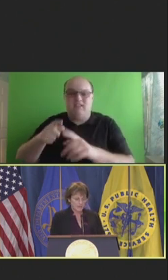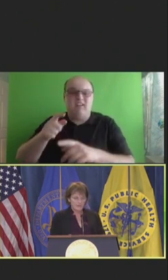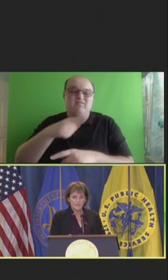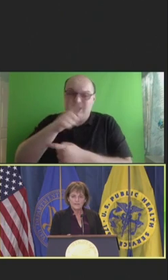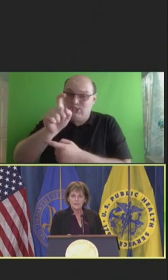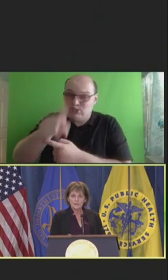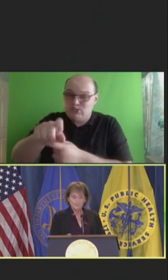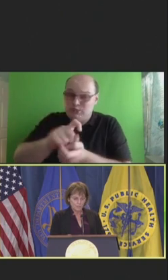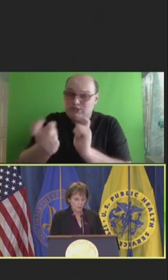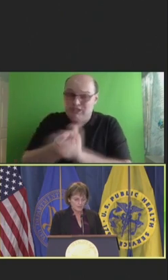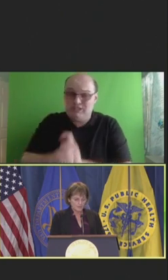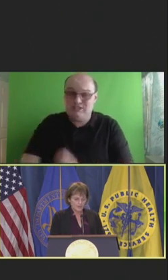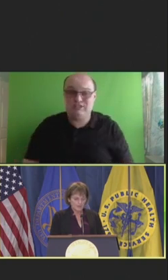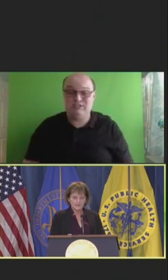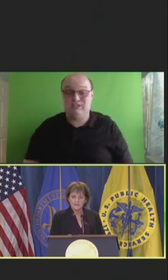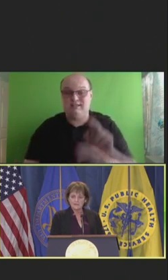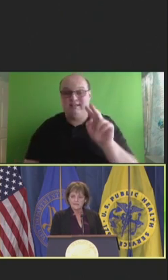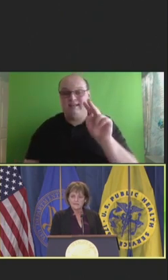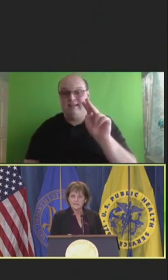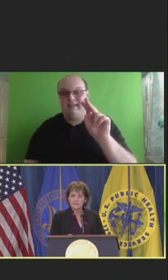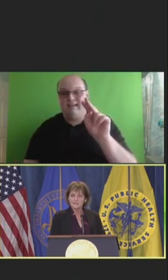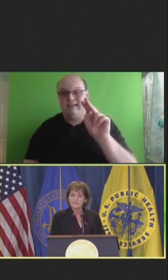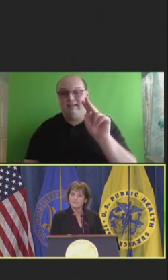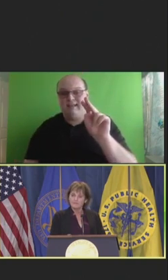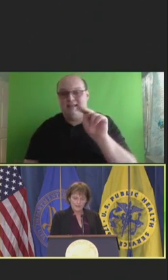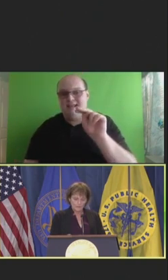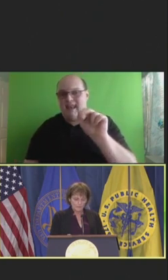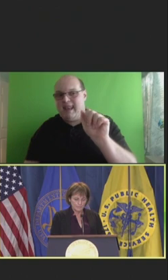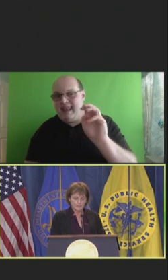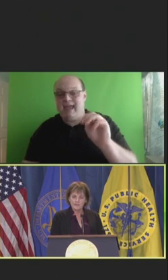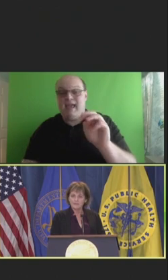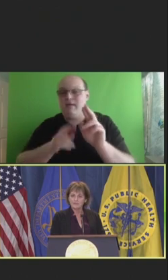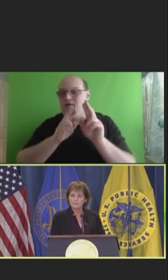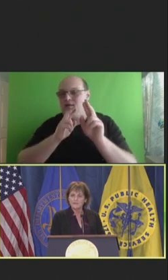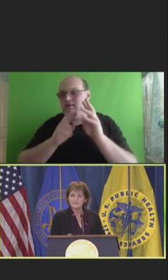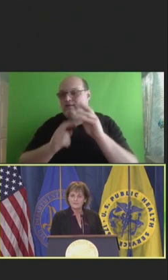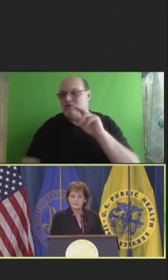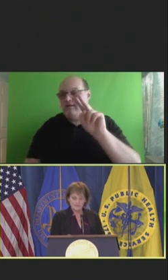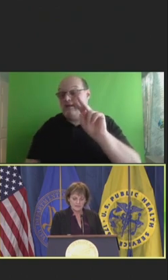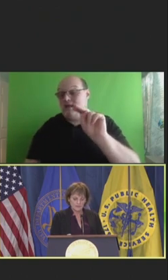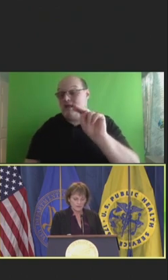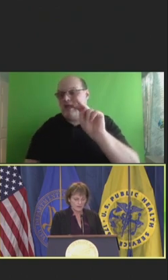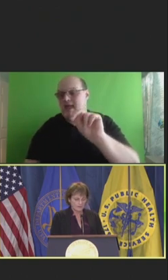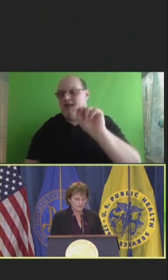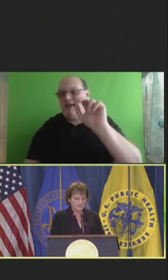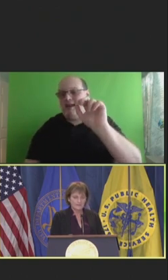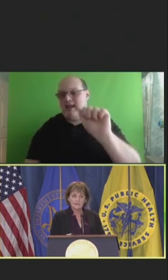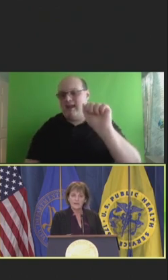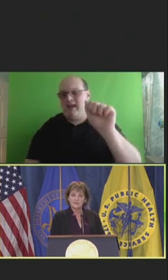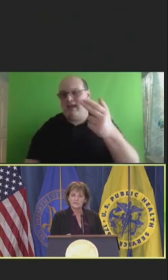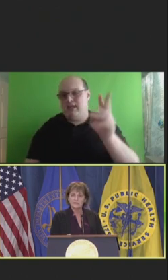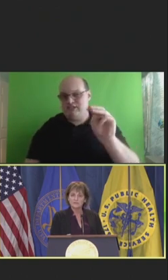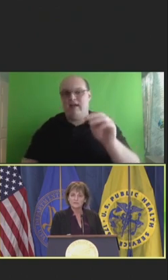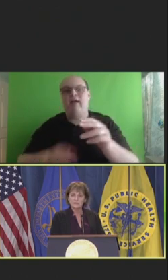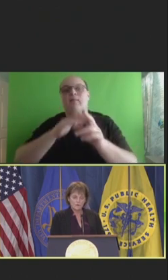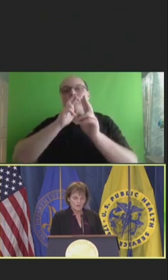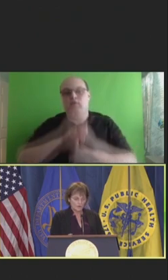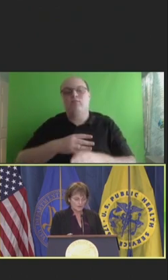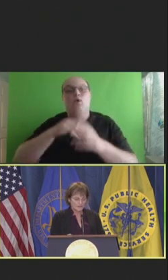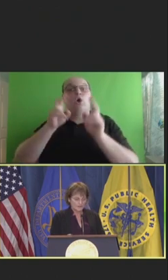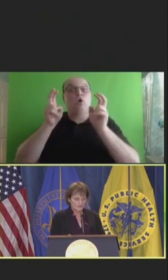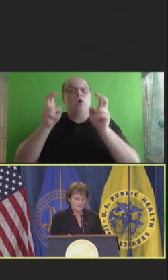The NAM report recognized this as did the follow-up perspective by Sinsky et al entitled,